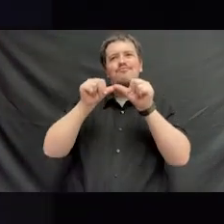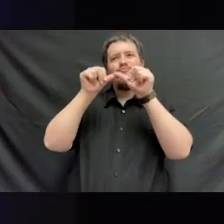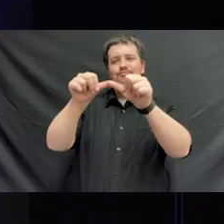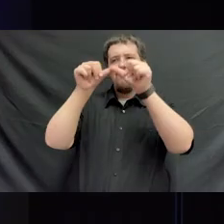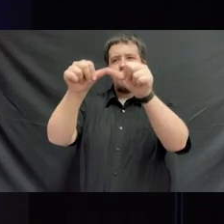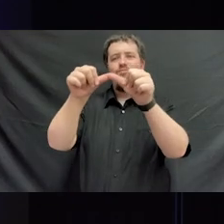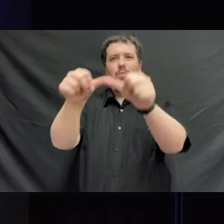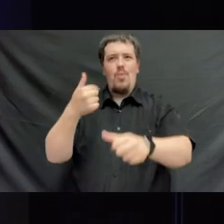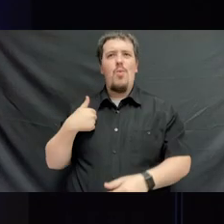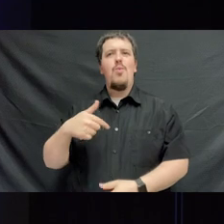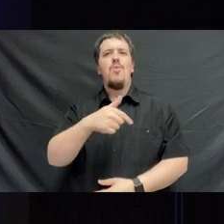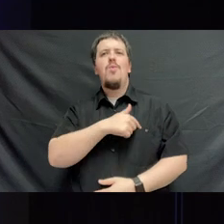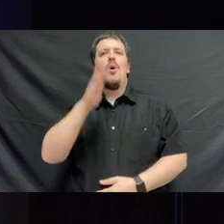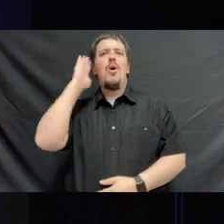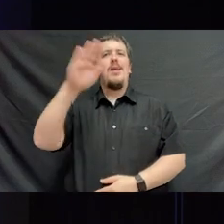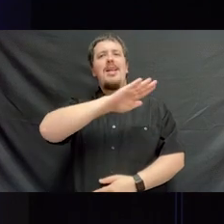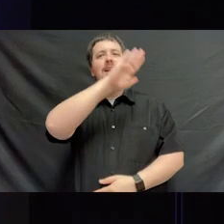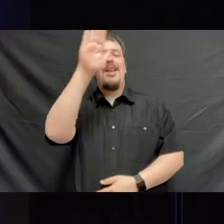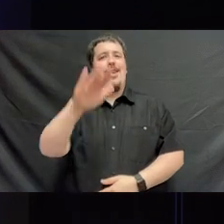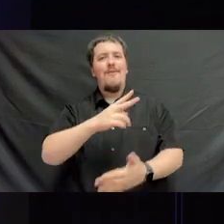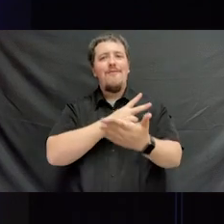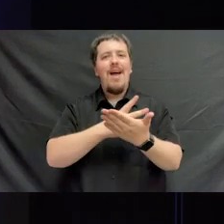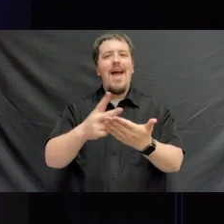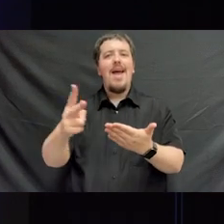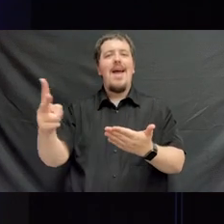Thee we'll never fail